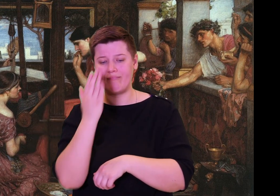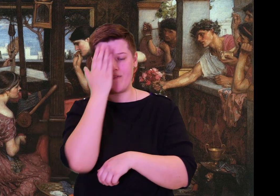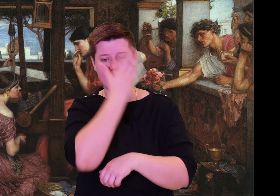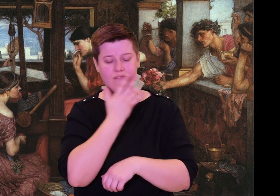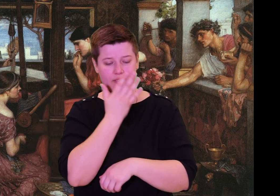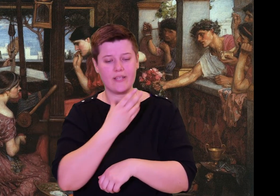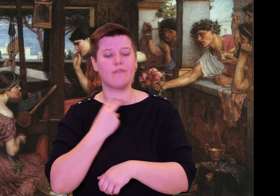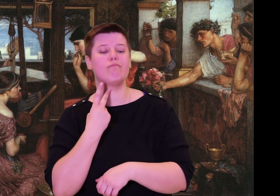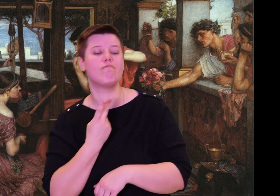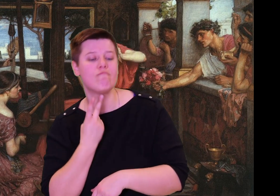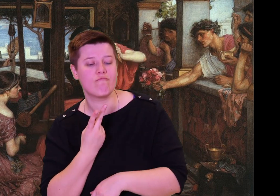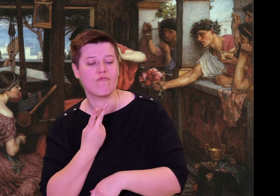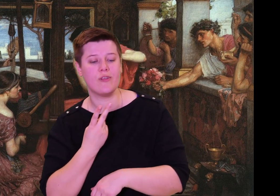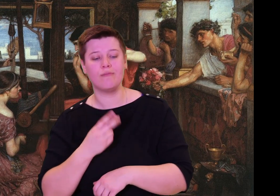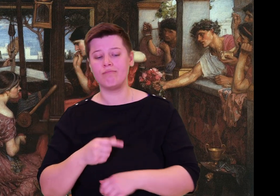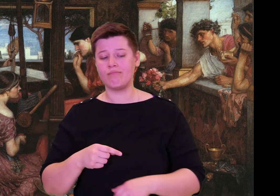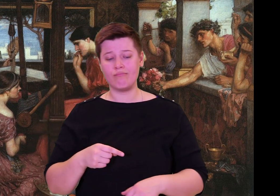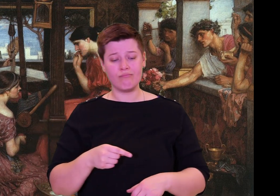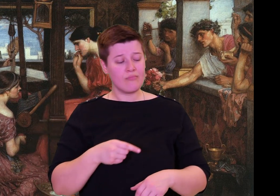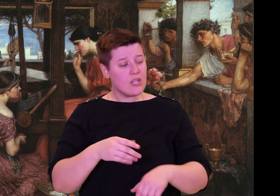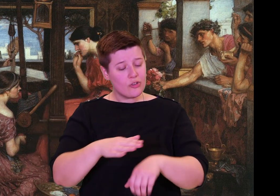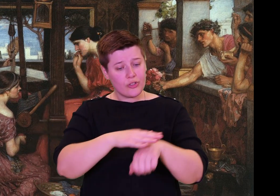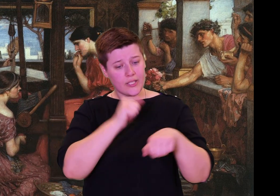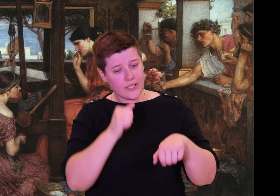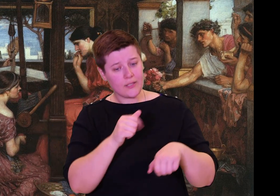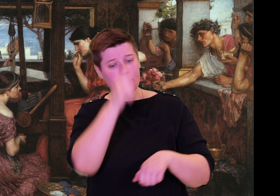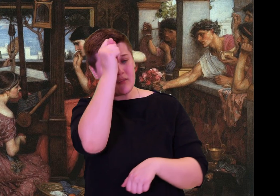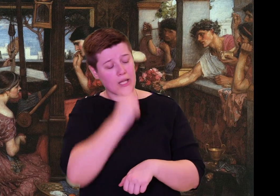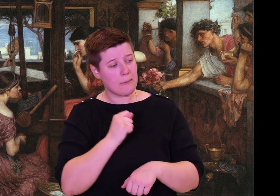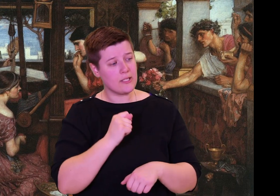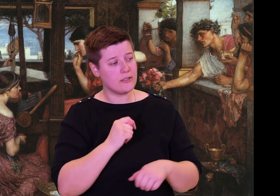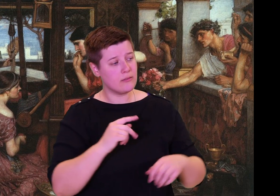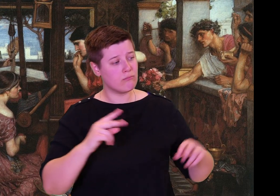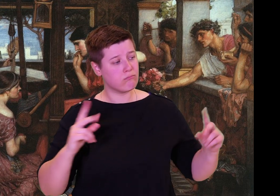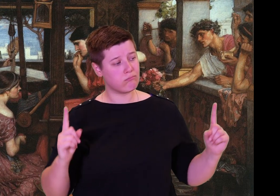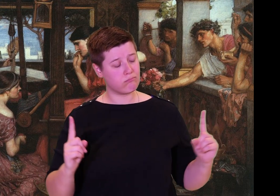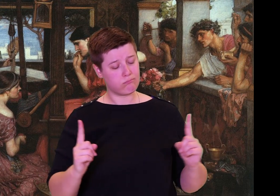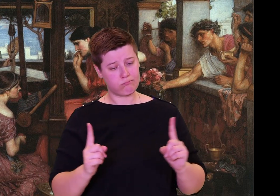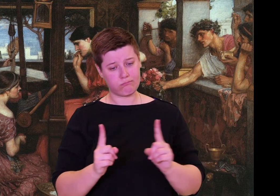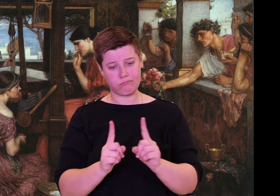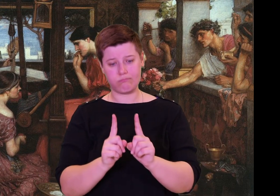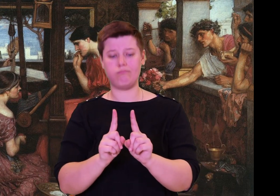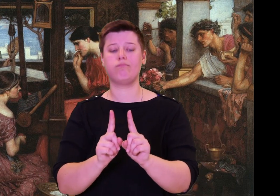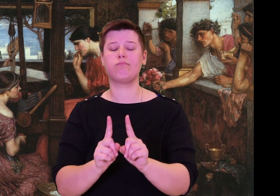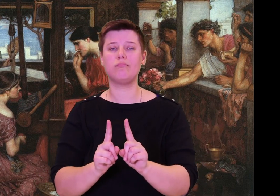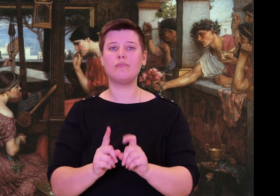That very night, Athena in the guise of Telemachus went through the town,